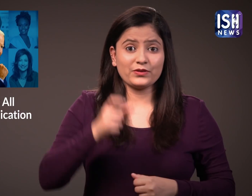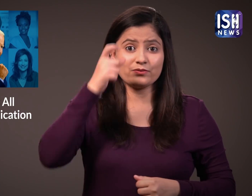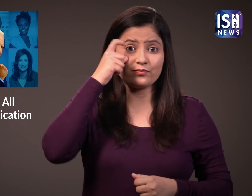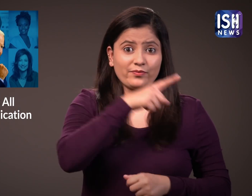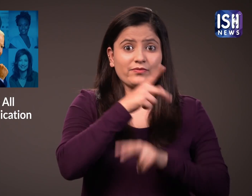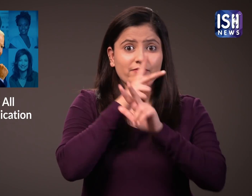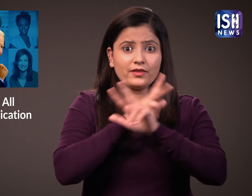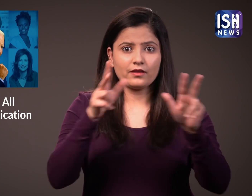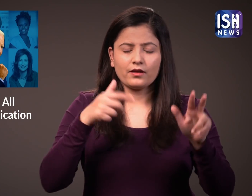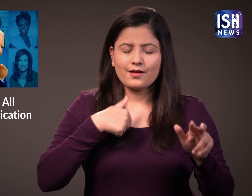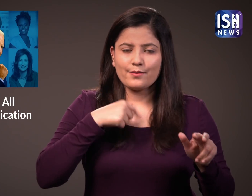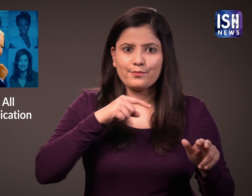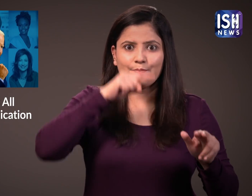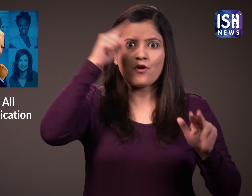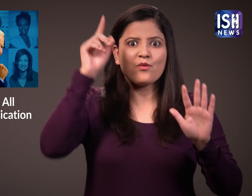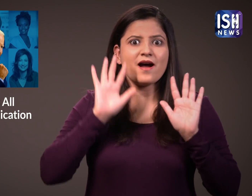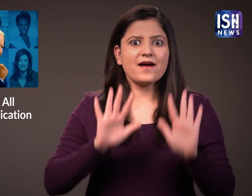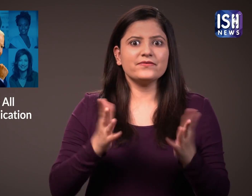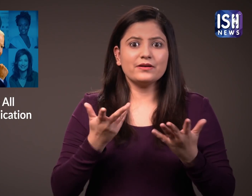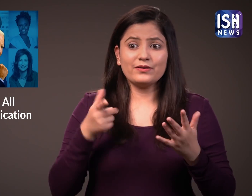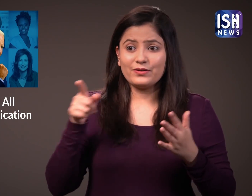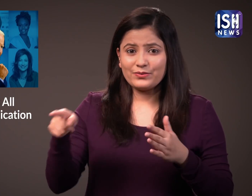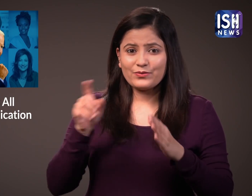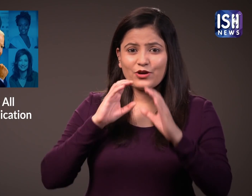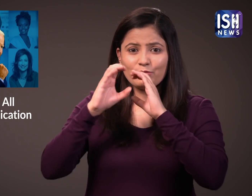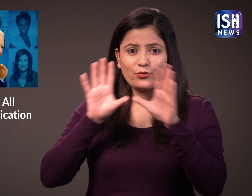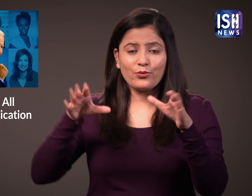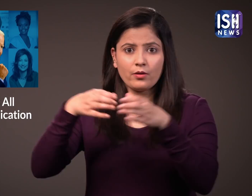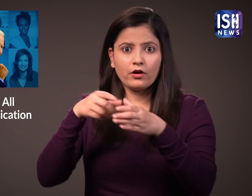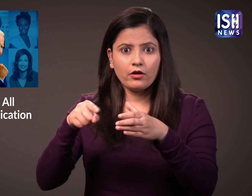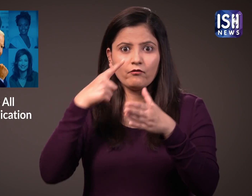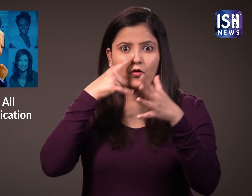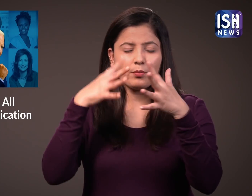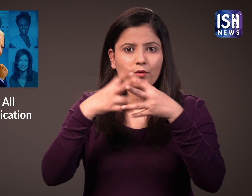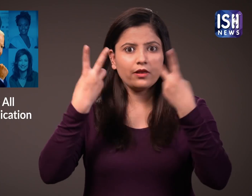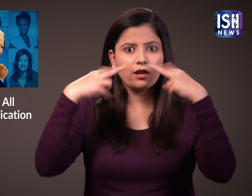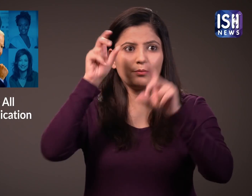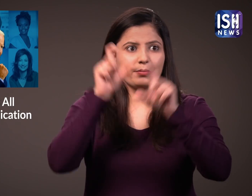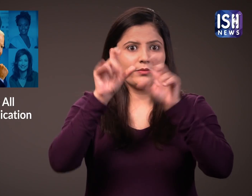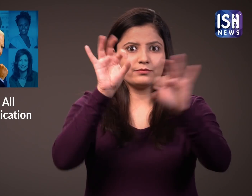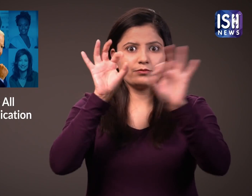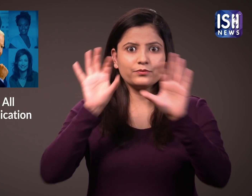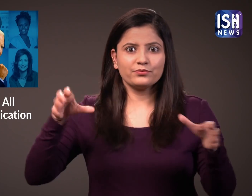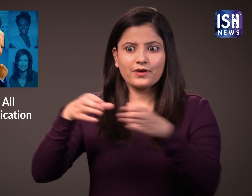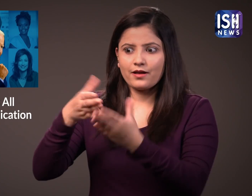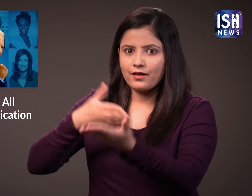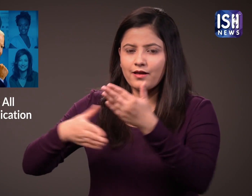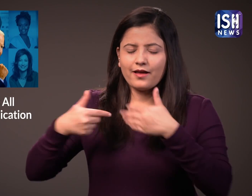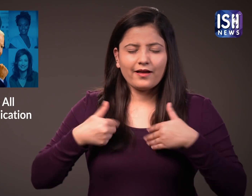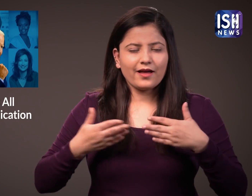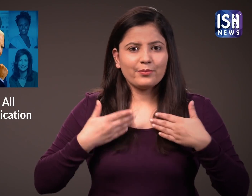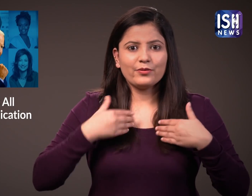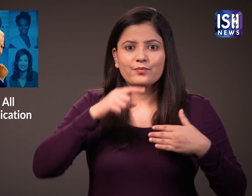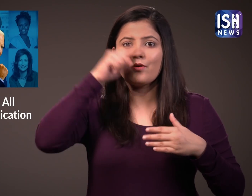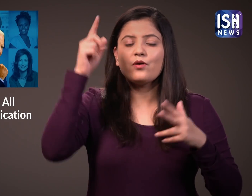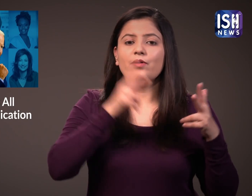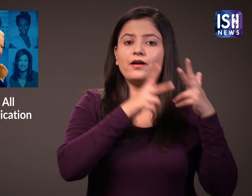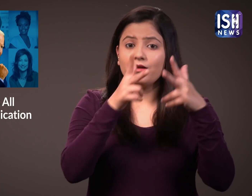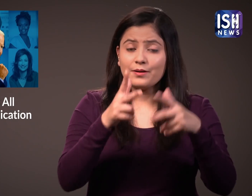Biden said, “I am proud to announce the White House communications team composed of women.